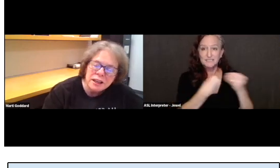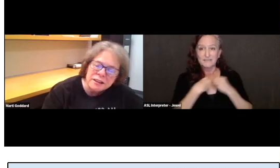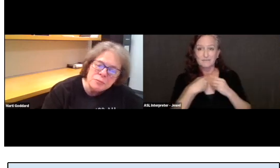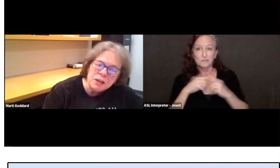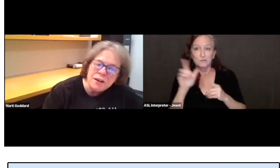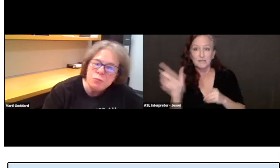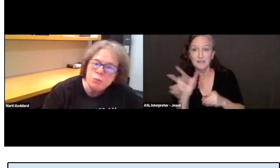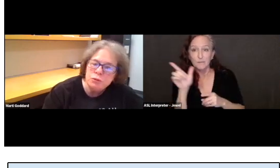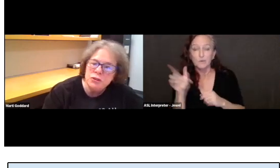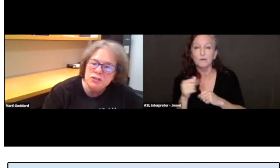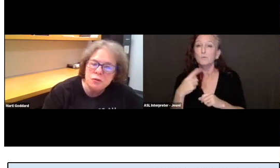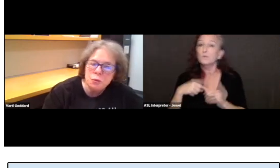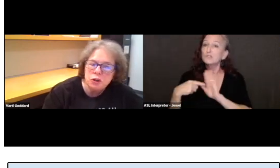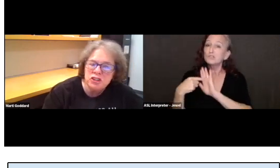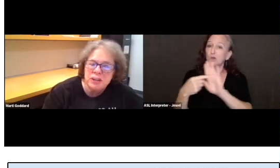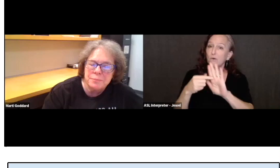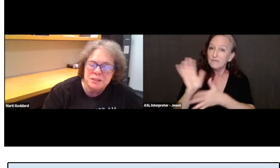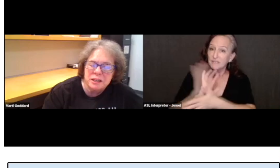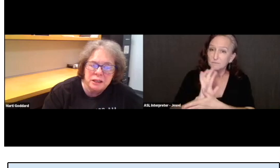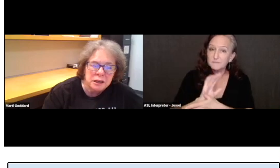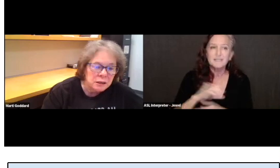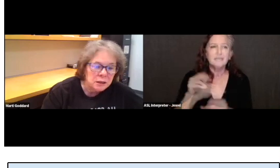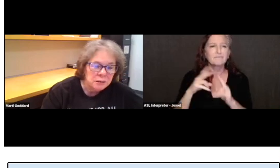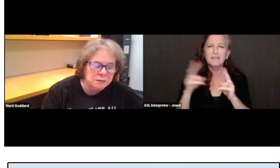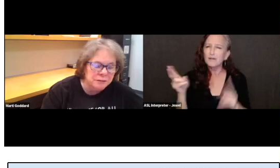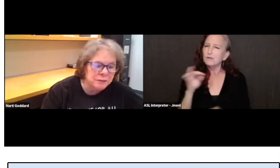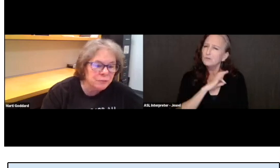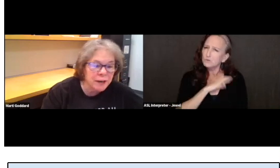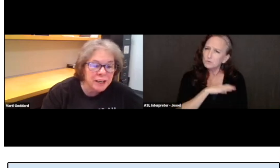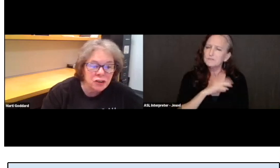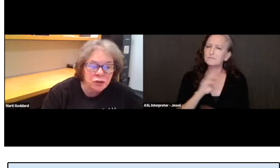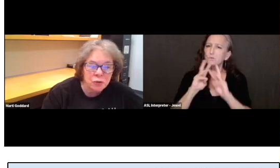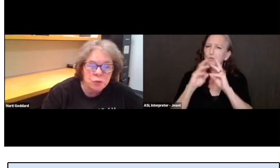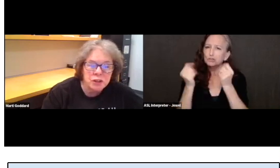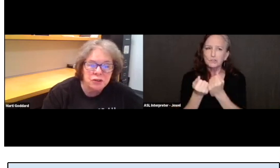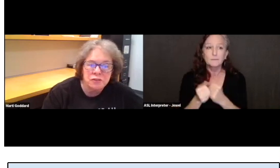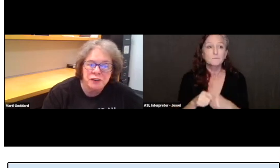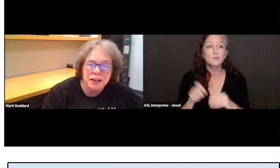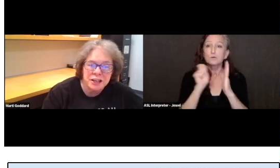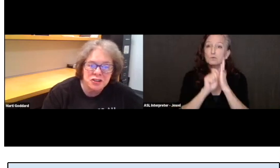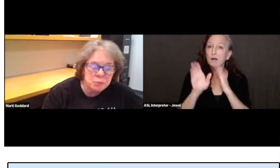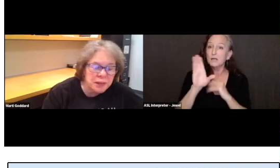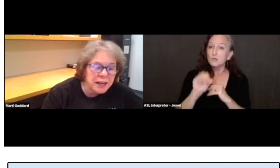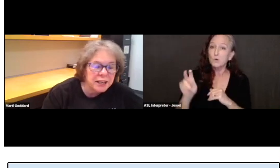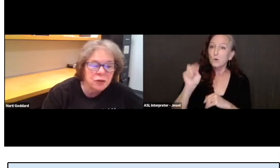And then we have useful workshops like writing your own will or financial planning